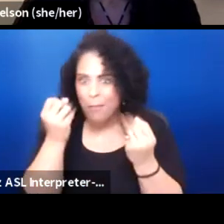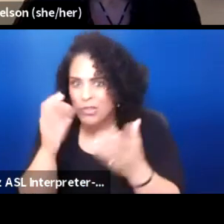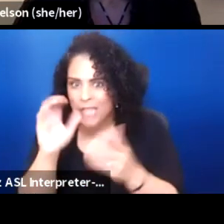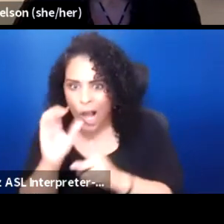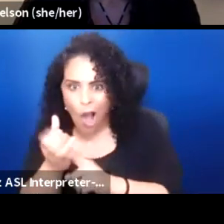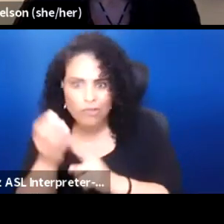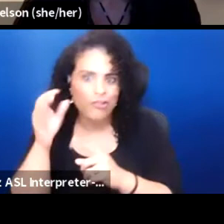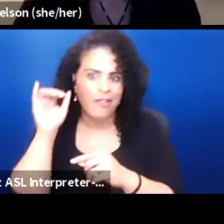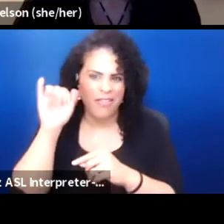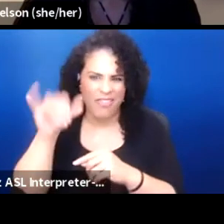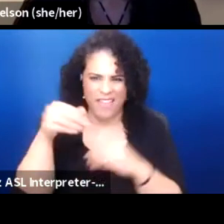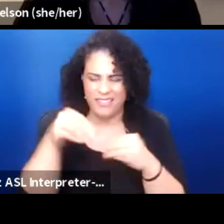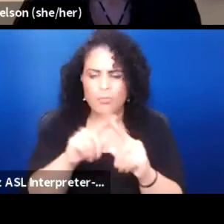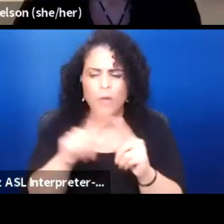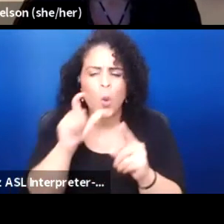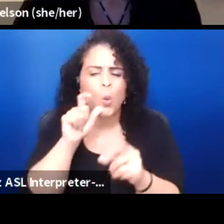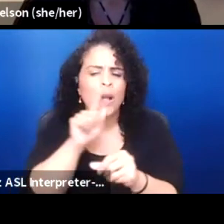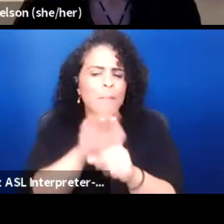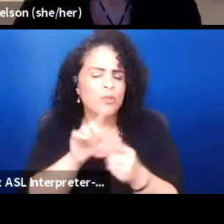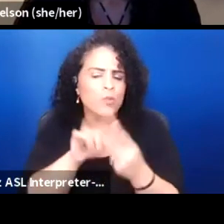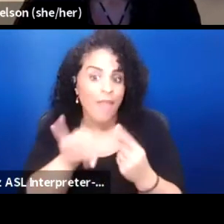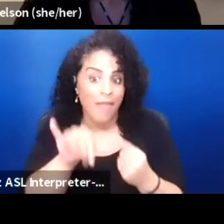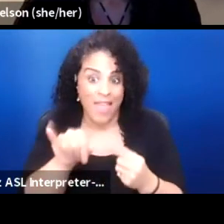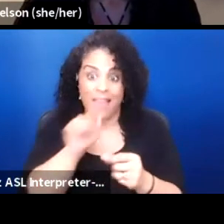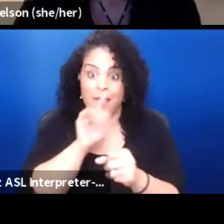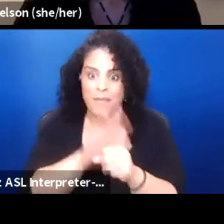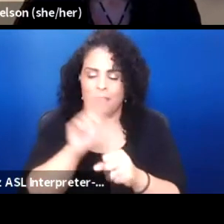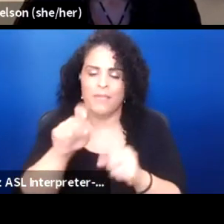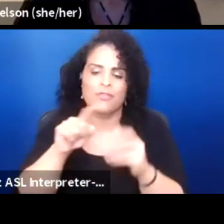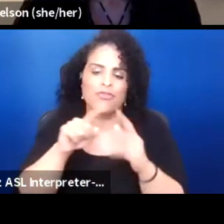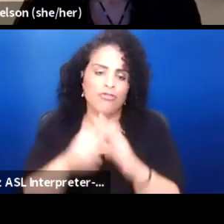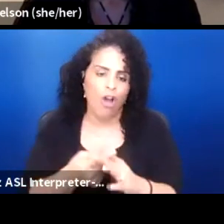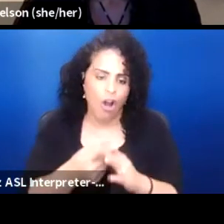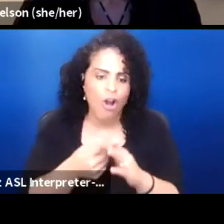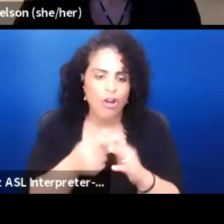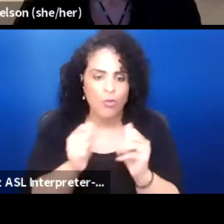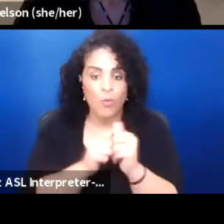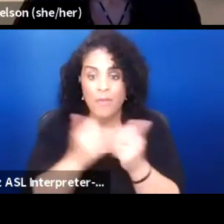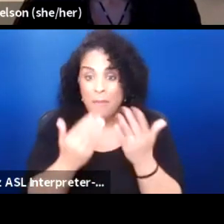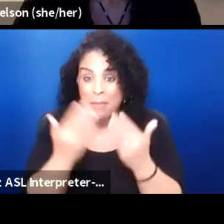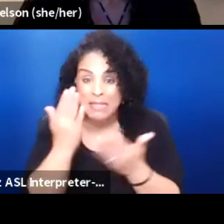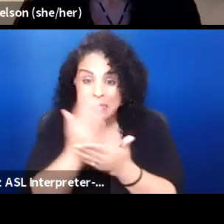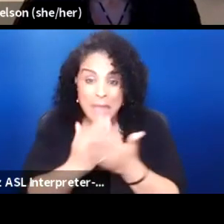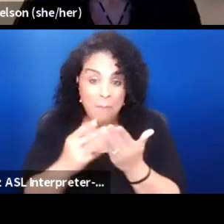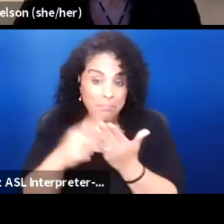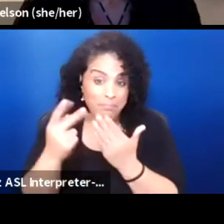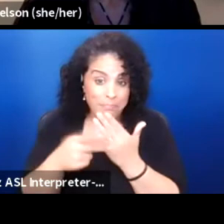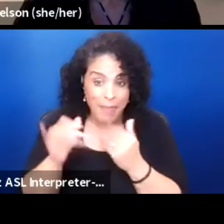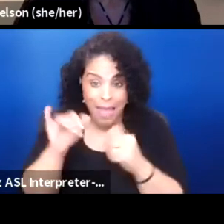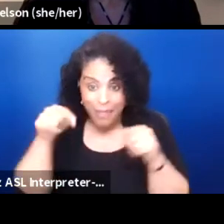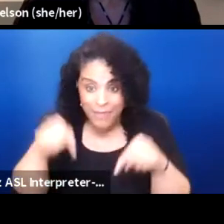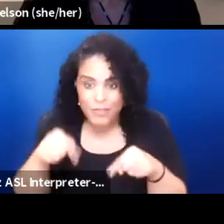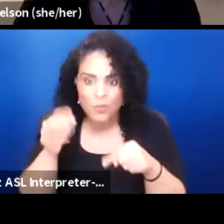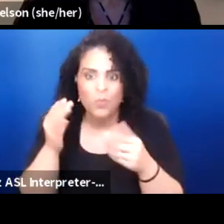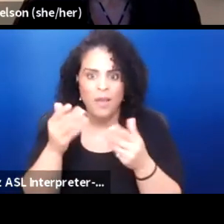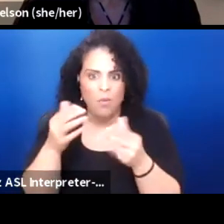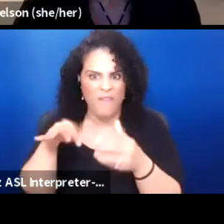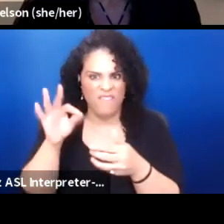So that commitment, I think has to start with maybe some initiative like this where we find allies and build on that.